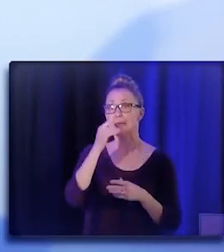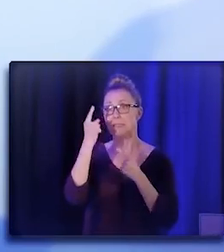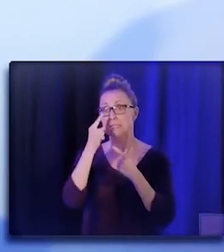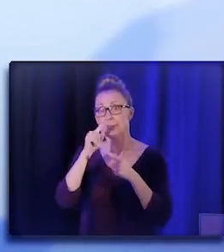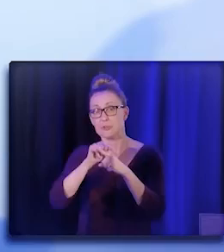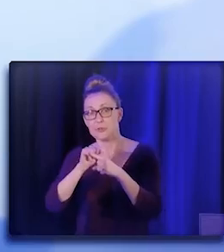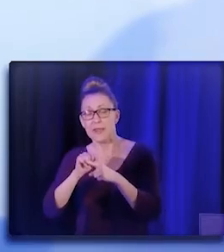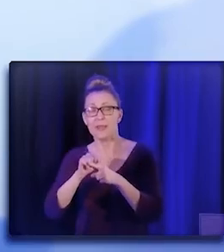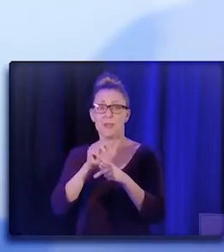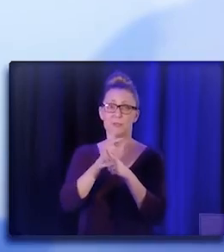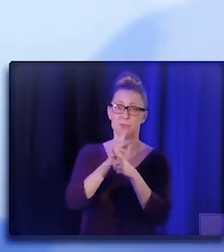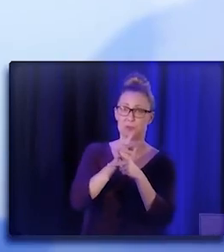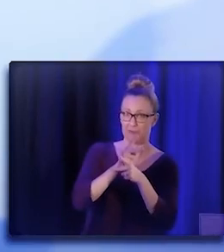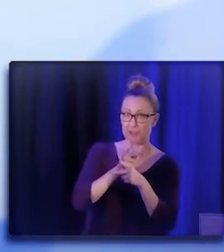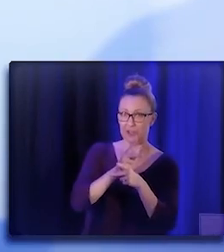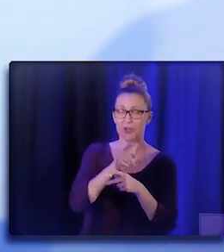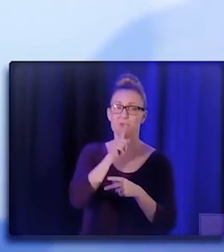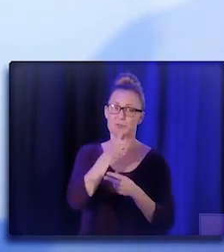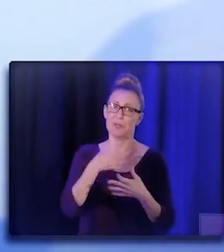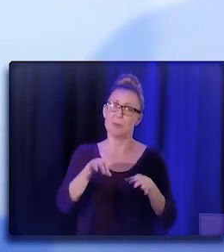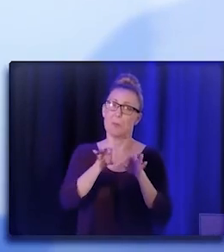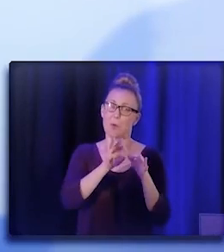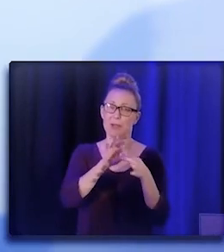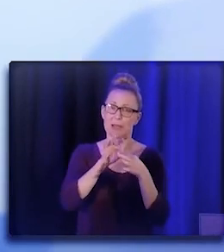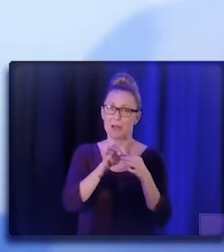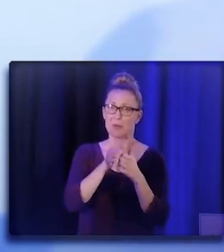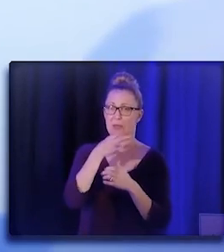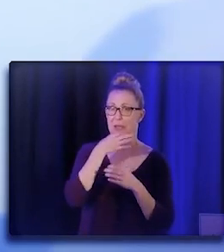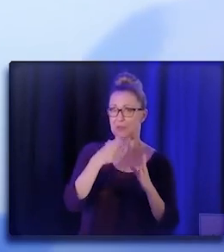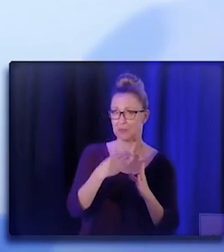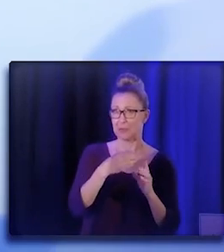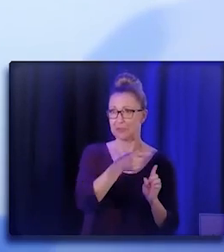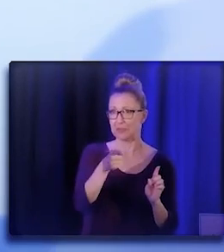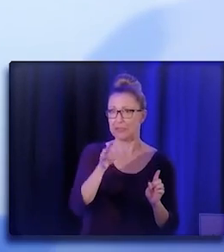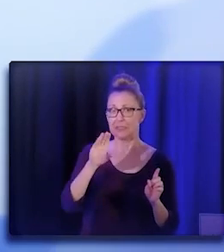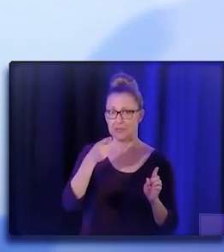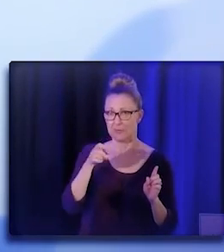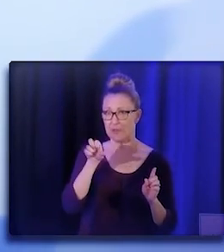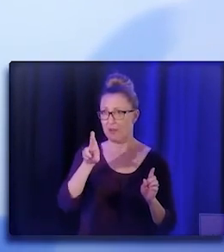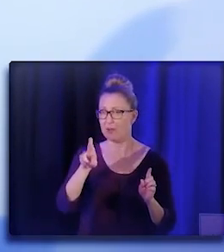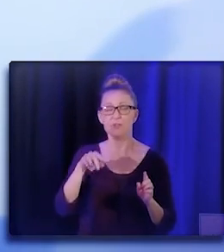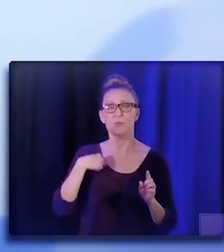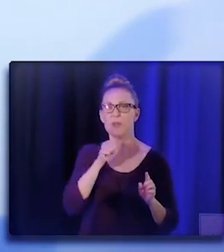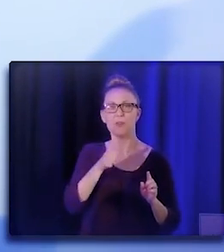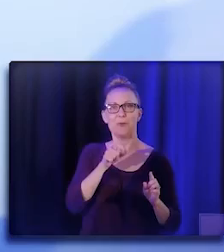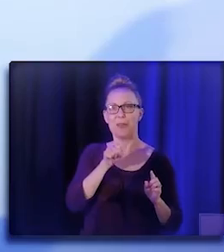that is very important to connect with those experts, that we don't have to embed the will,